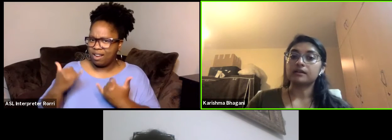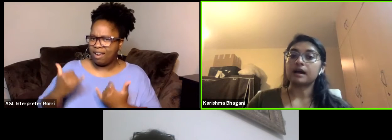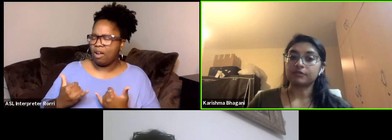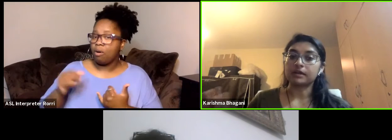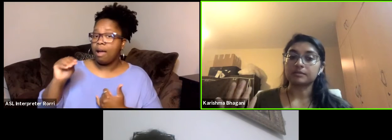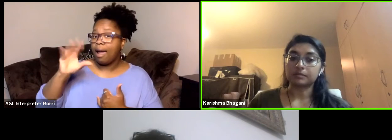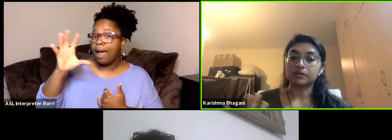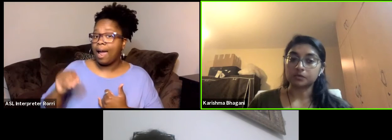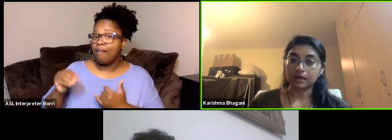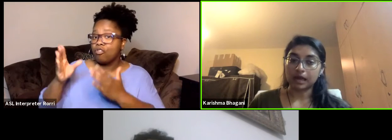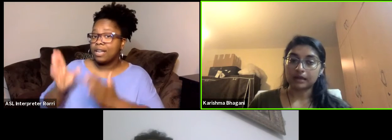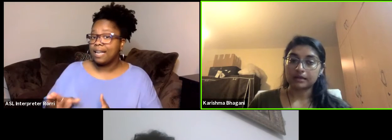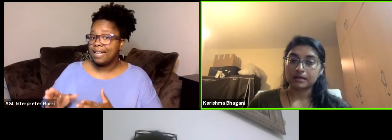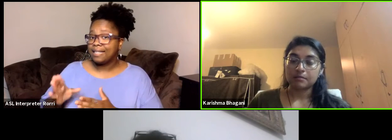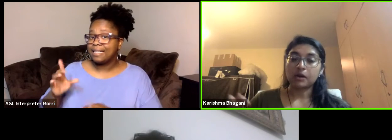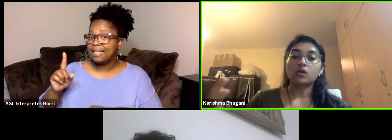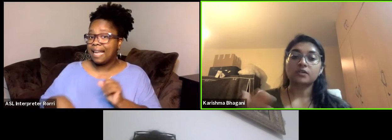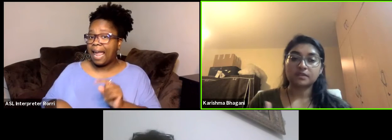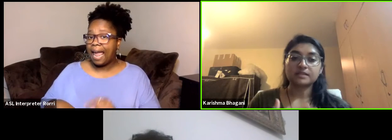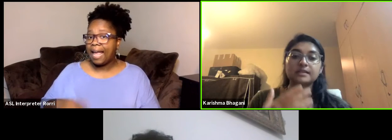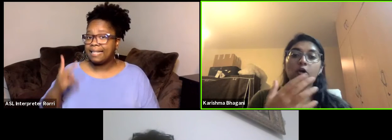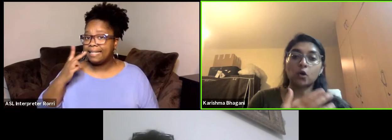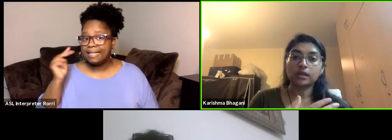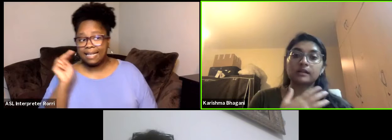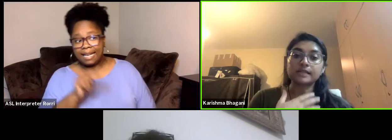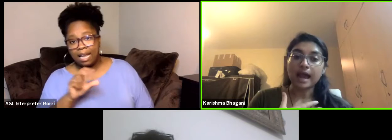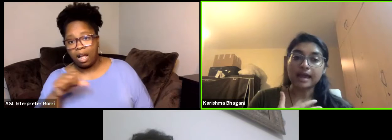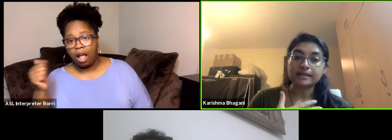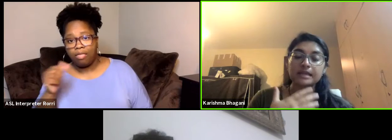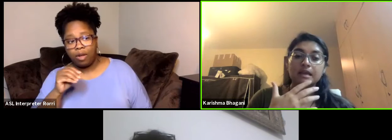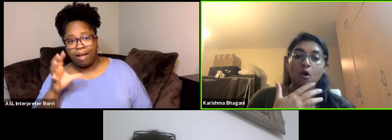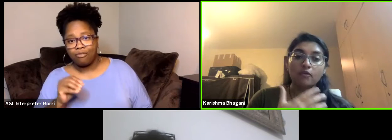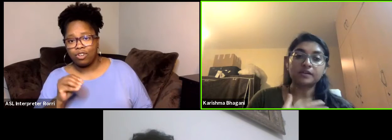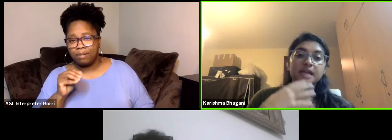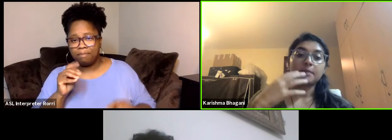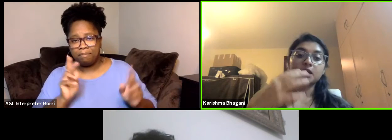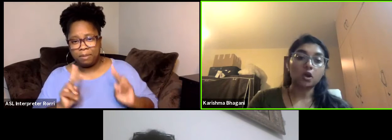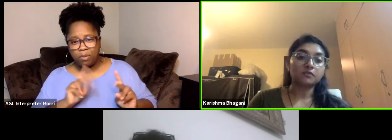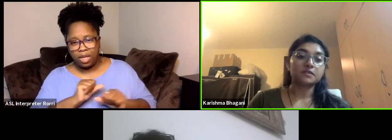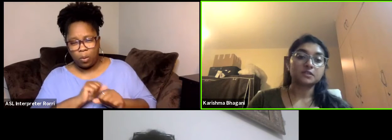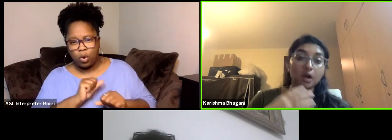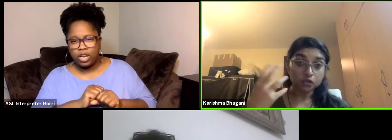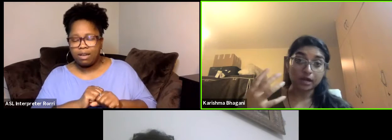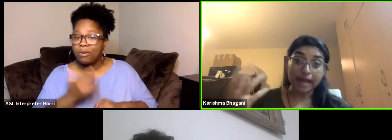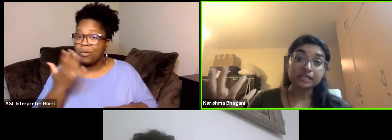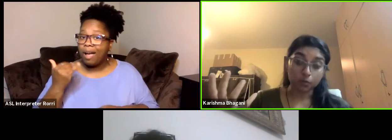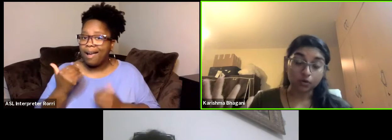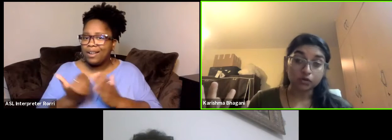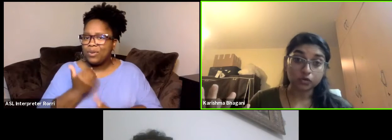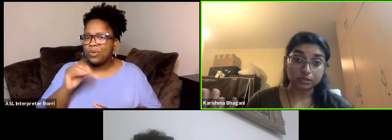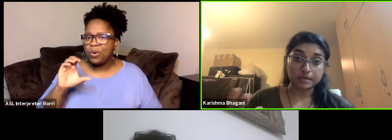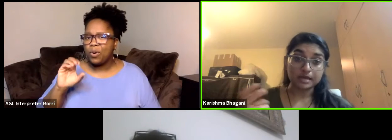other African people work. Because of these neocolonial ties, oftentimes a lot of this cultural exports so to speak